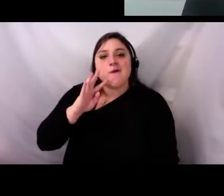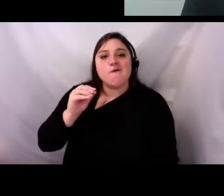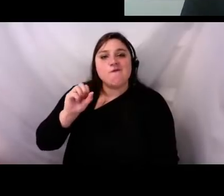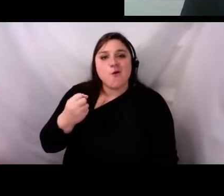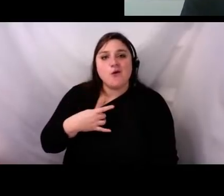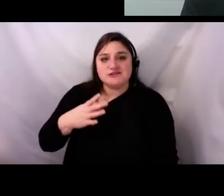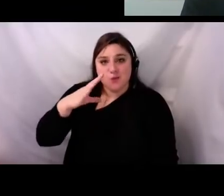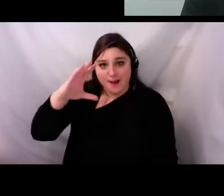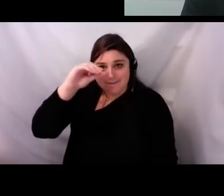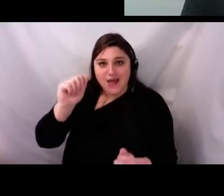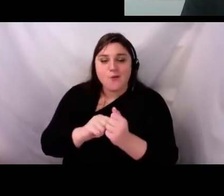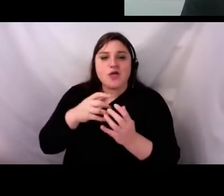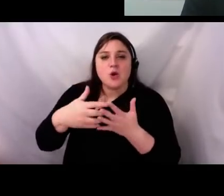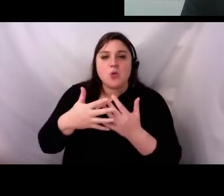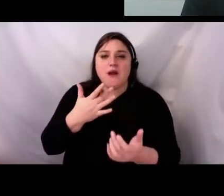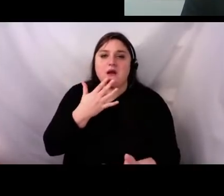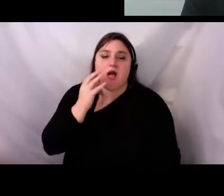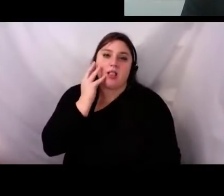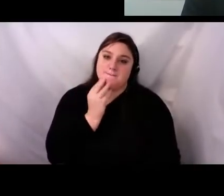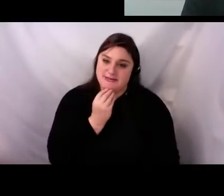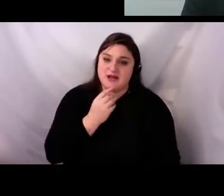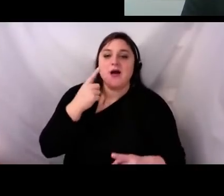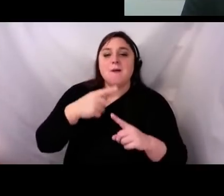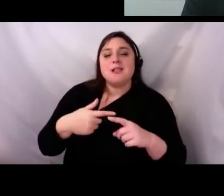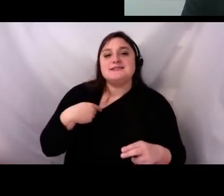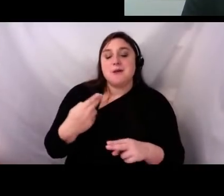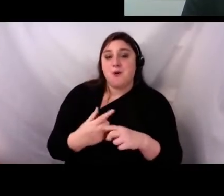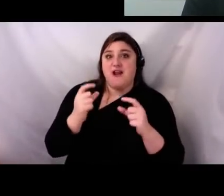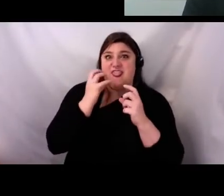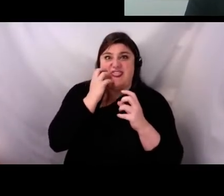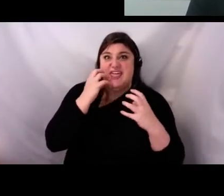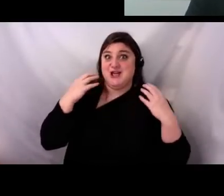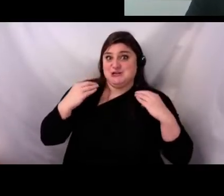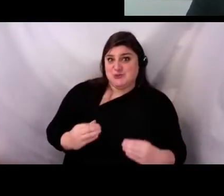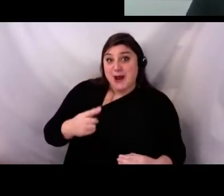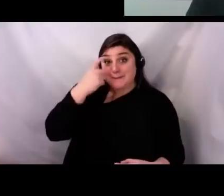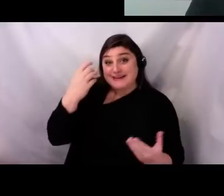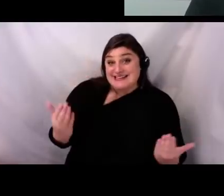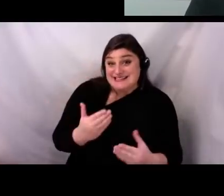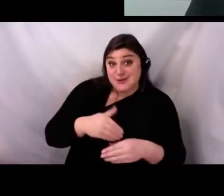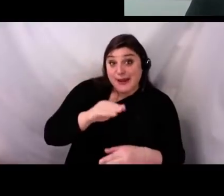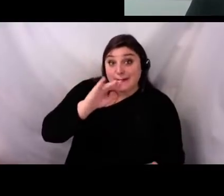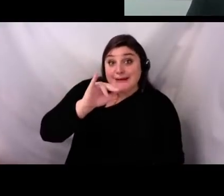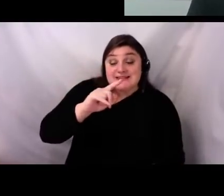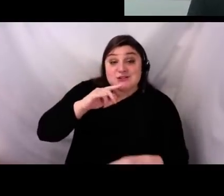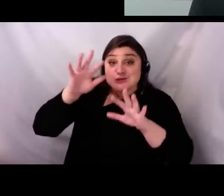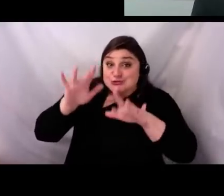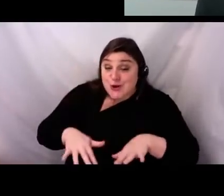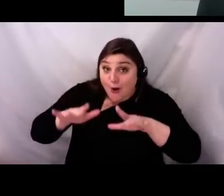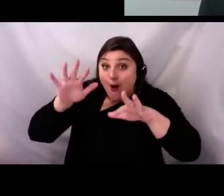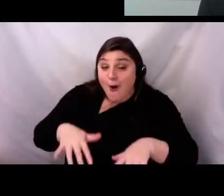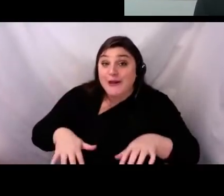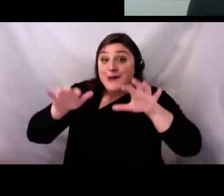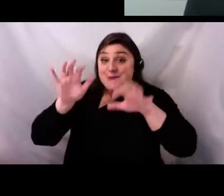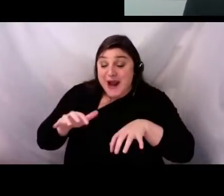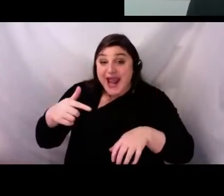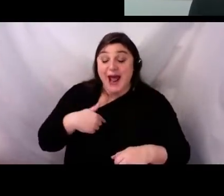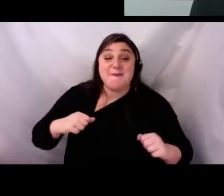I'm in a thick black sweater because it's 31 degrees and snowing in Minneapolis today. I say this with great love for the city. I moved to Minneapolis from